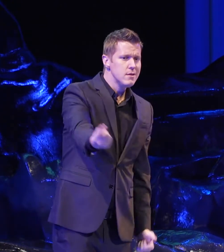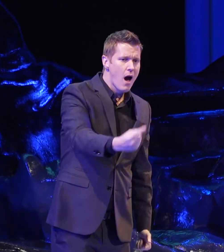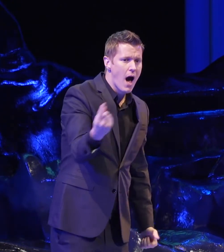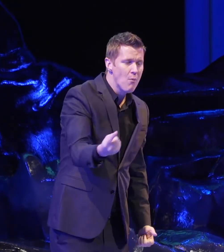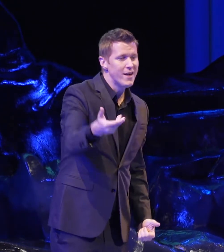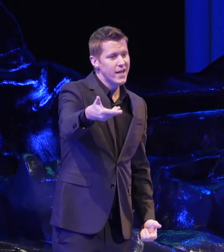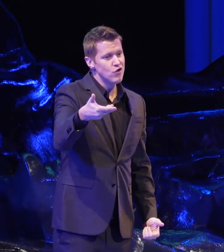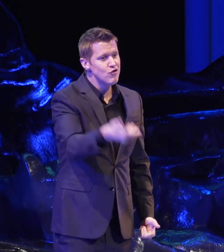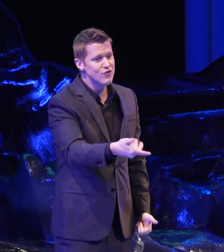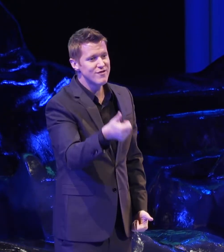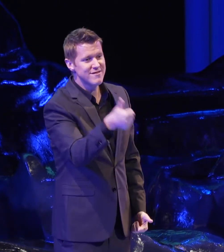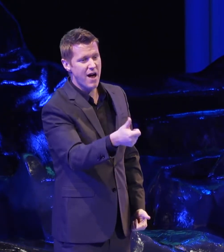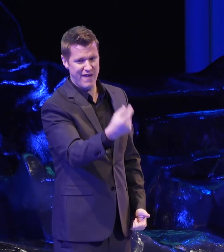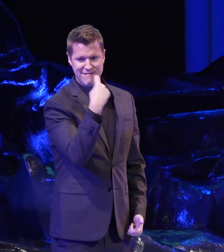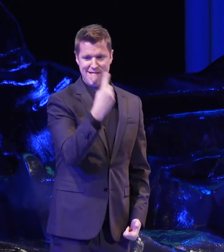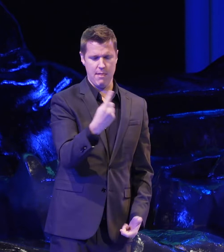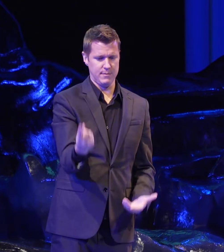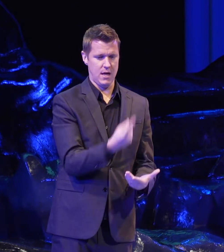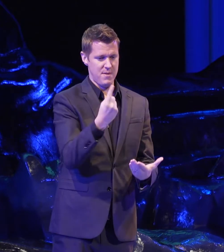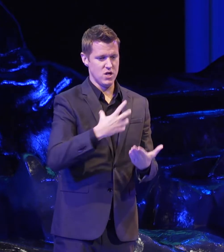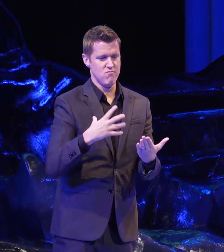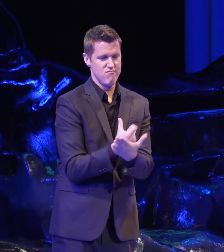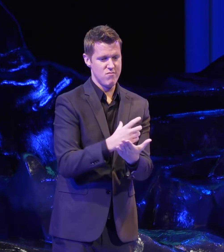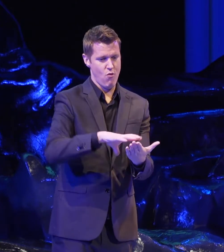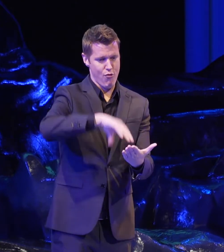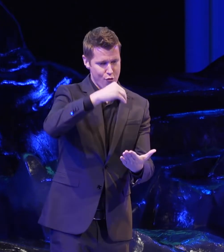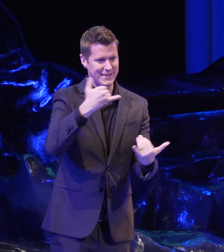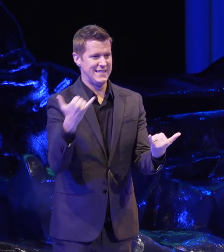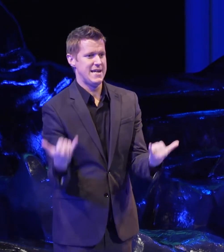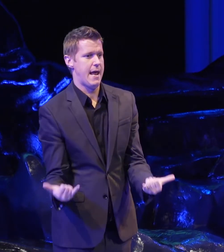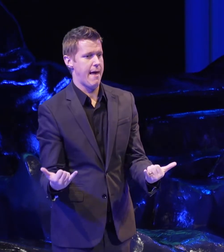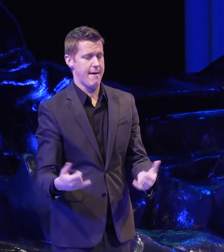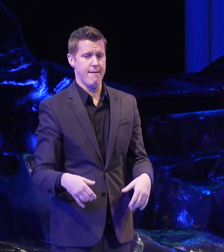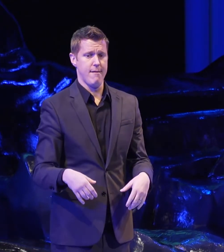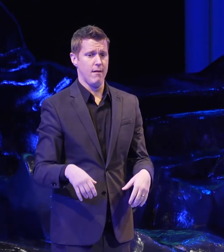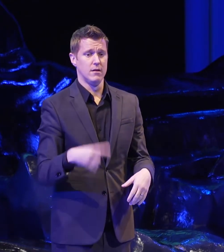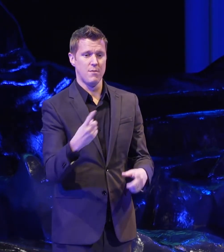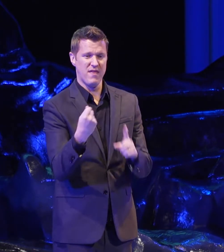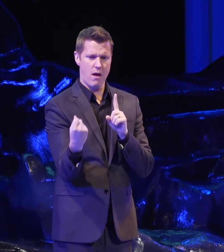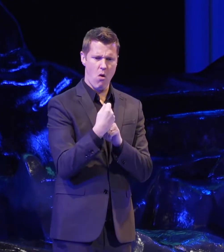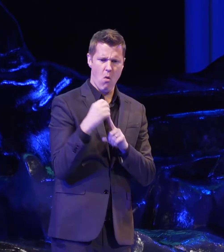and introduce yourself, and more importantly, tell them something that you got out of today, something that you learned, something that you were struck by, that you're gonna take with you